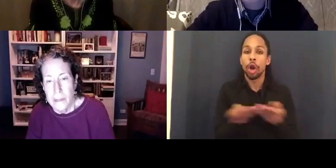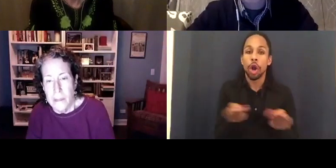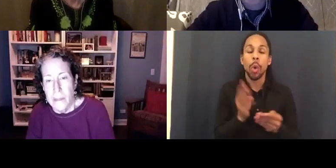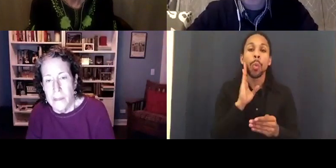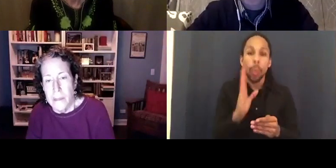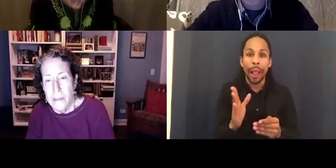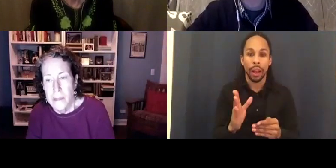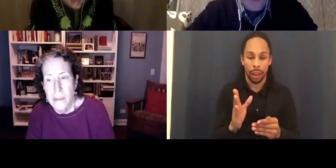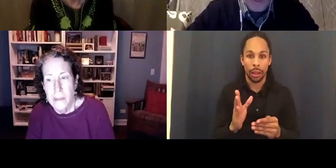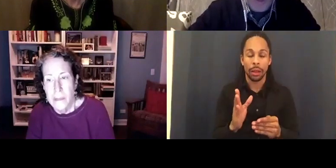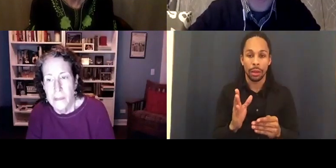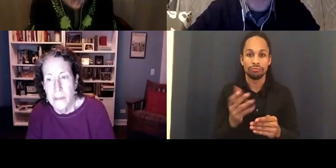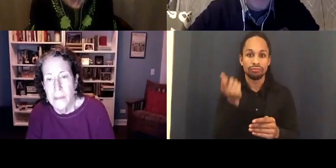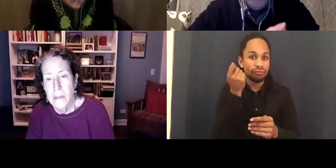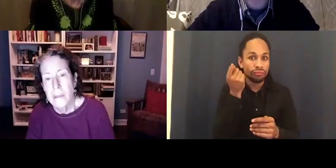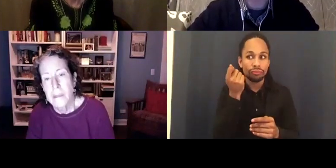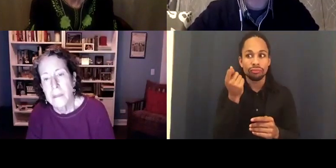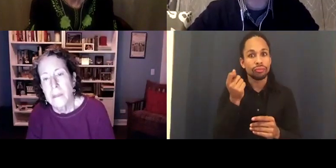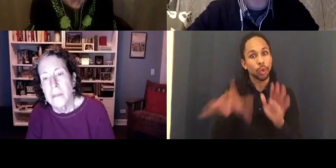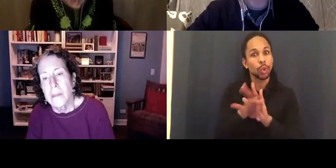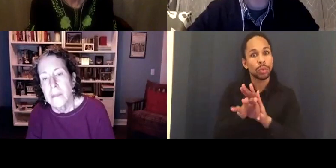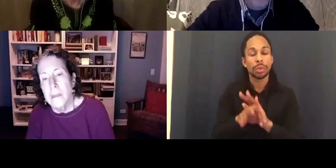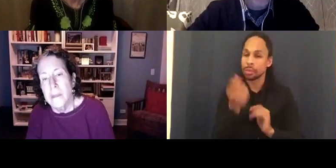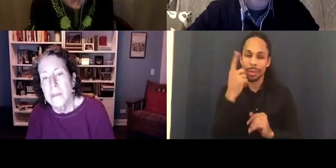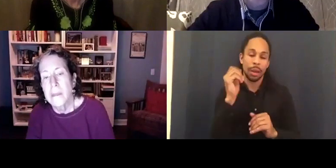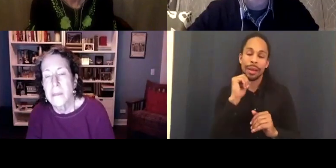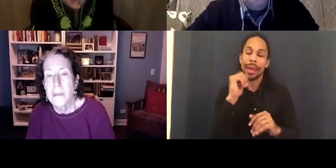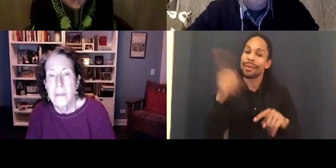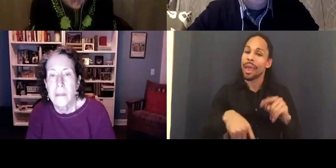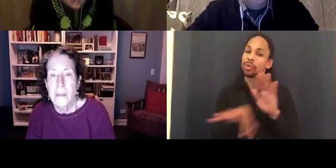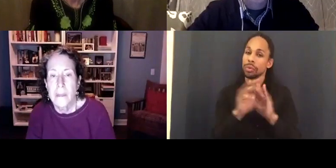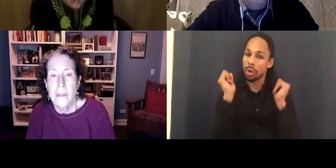Not everybody is going to be chosen. We have at least 100 people on this